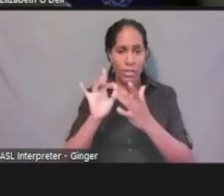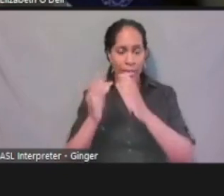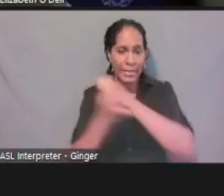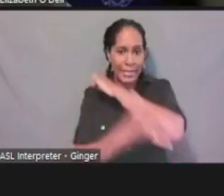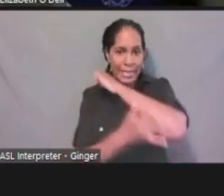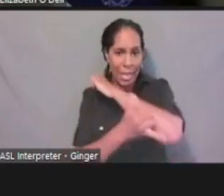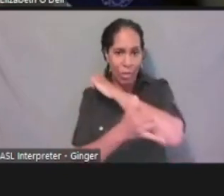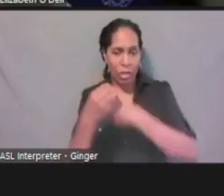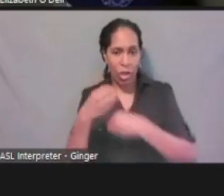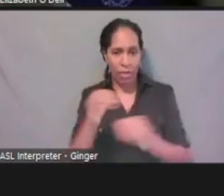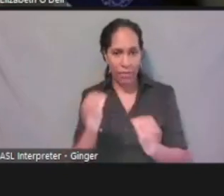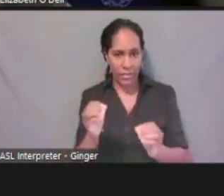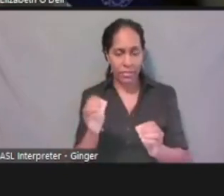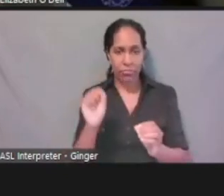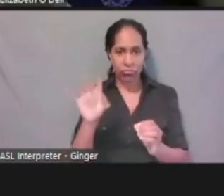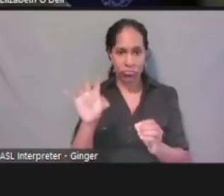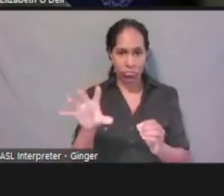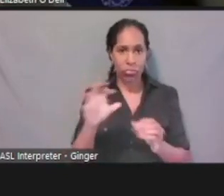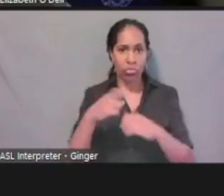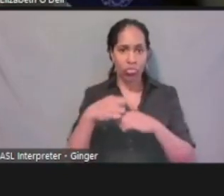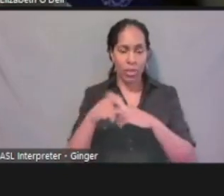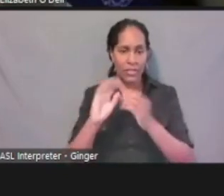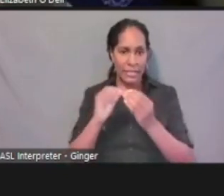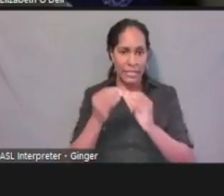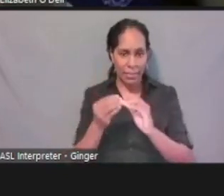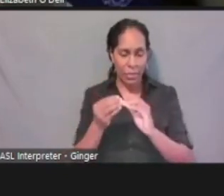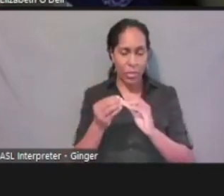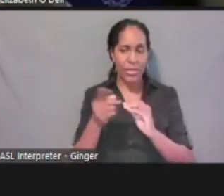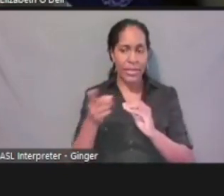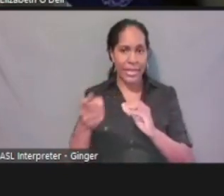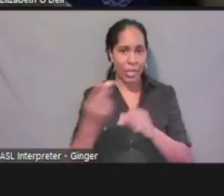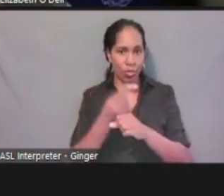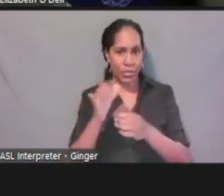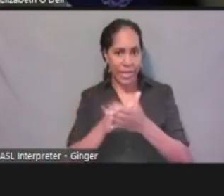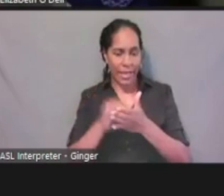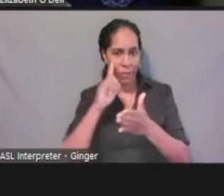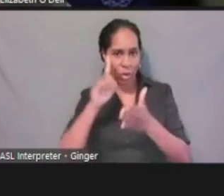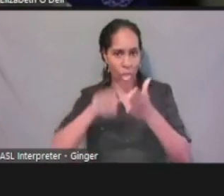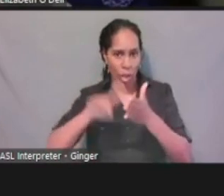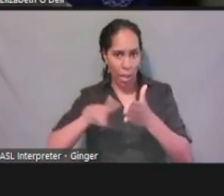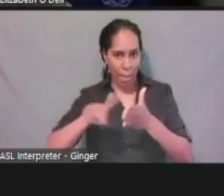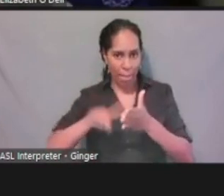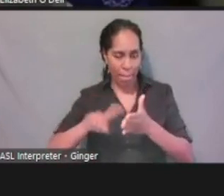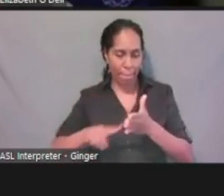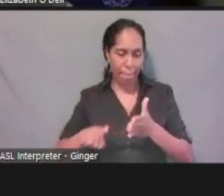I can give that reference number to them, they can use it to look it up as well as my name and social security number